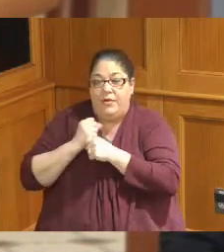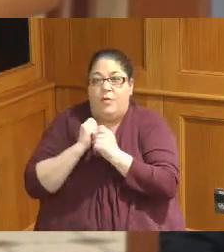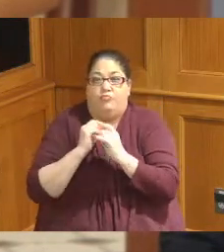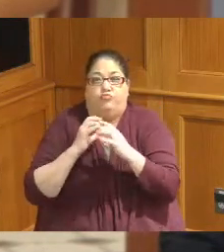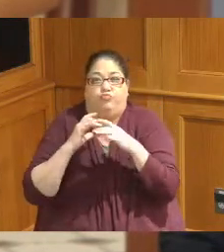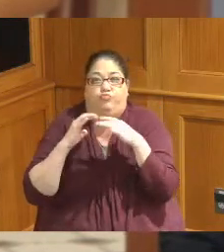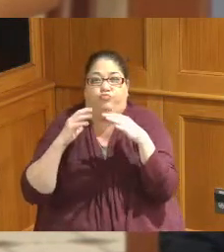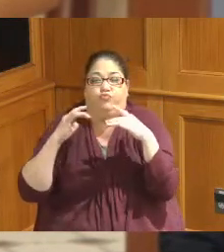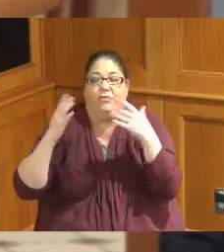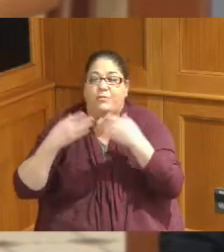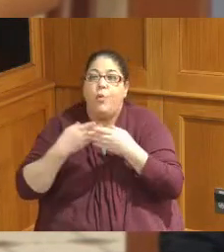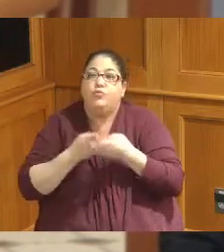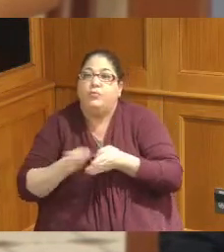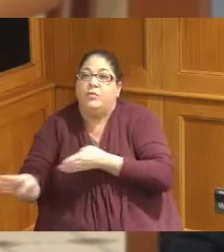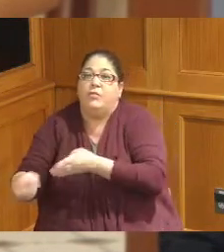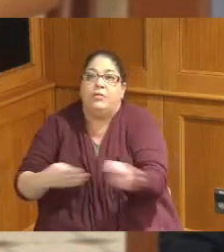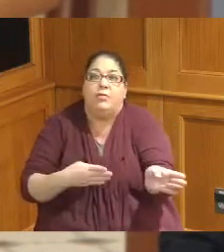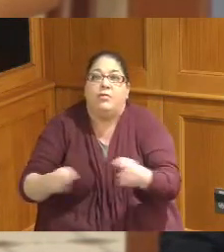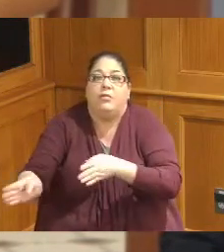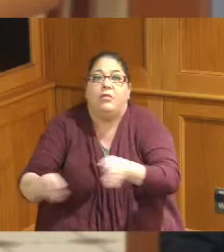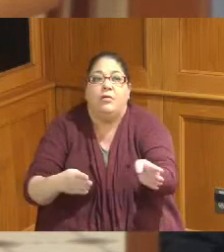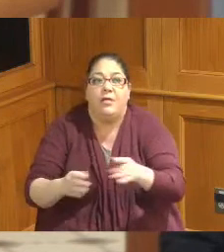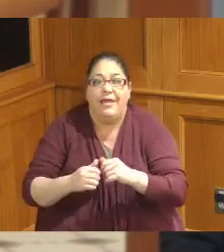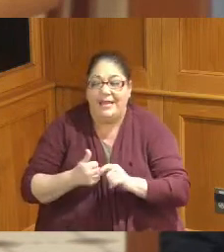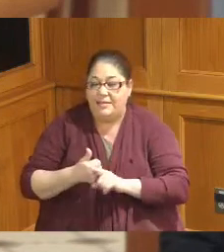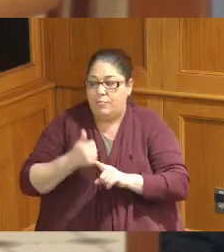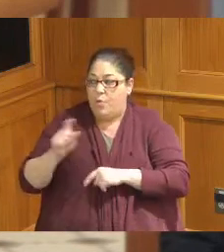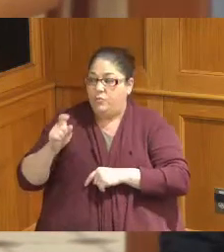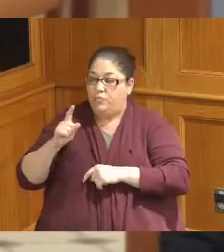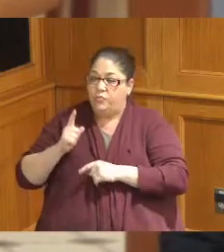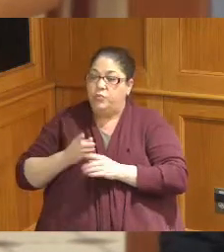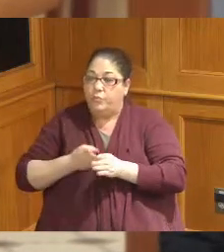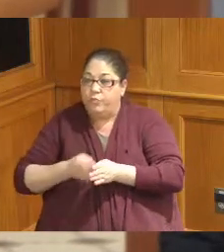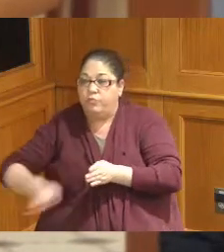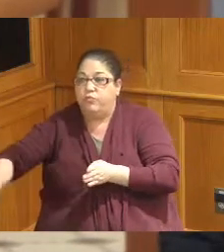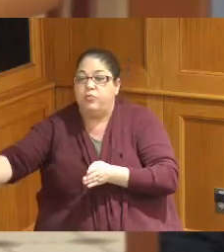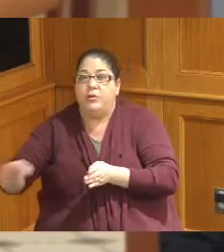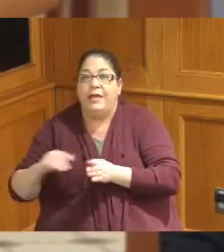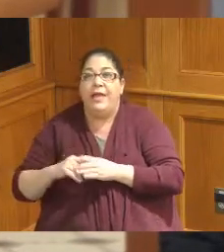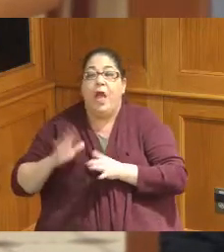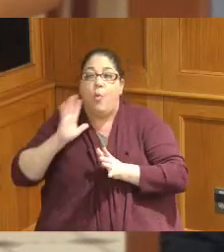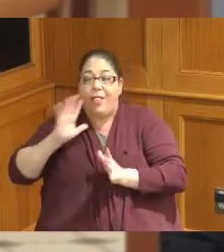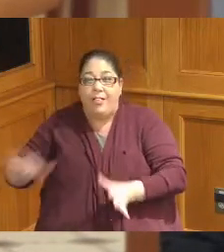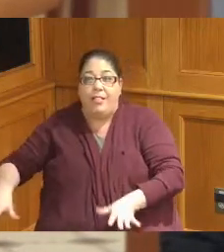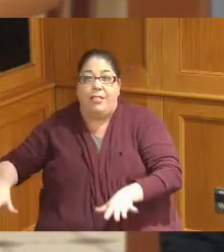has these permitted locations that it can flow out of and into the creek so that it's